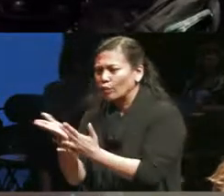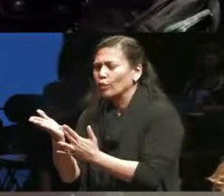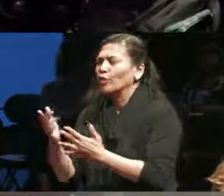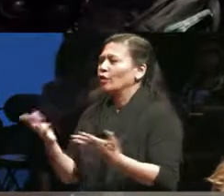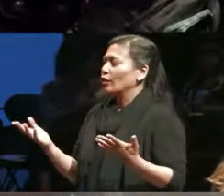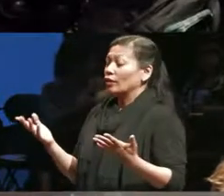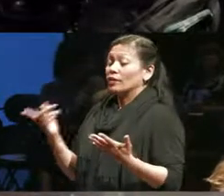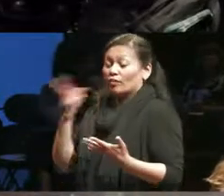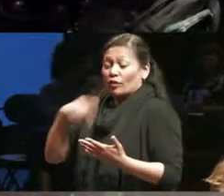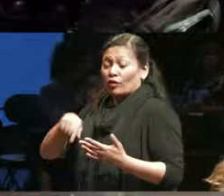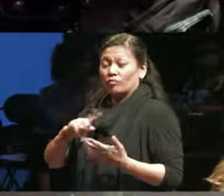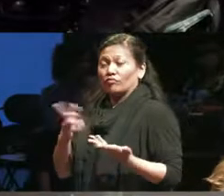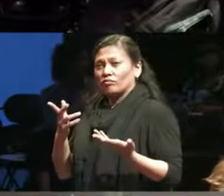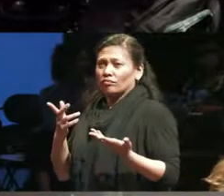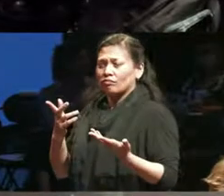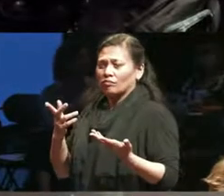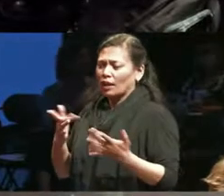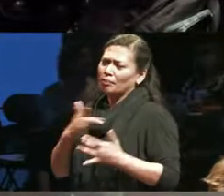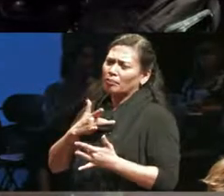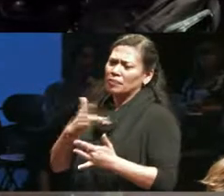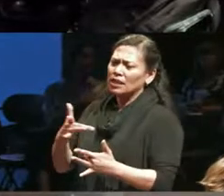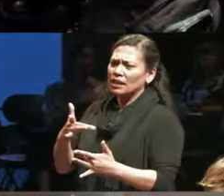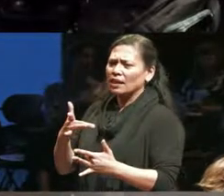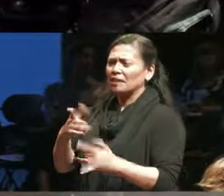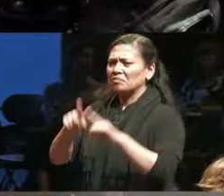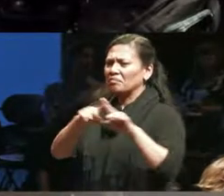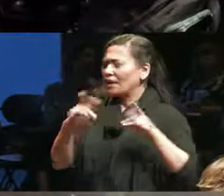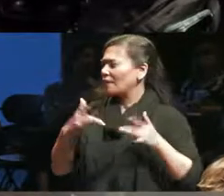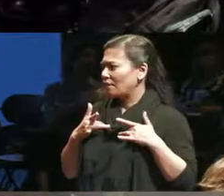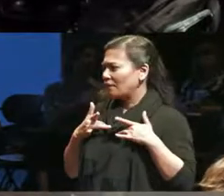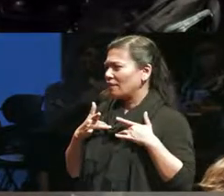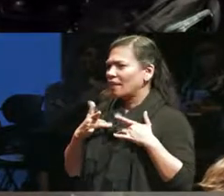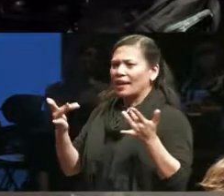experiences not experiences but these events you know involve networking and